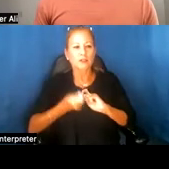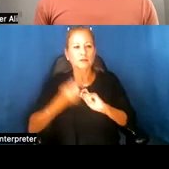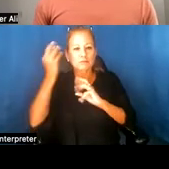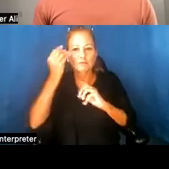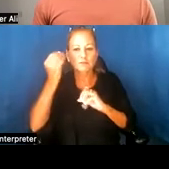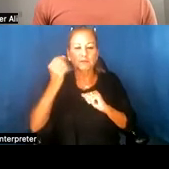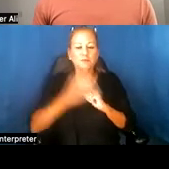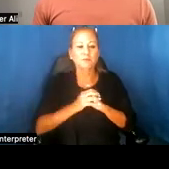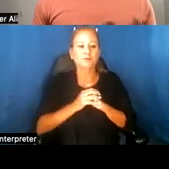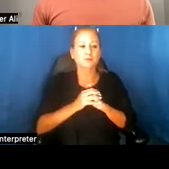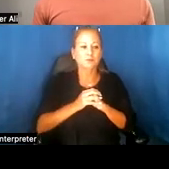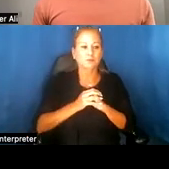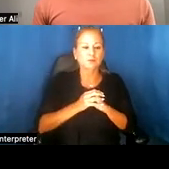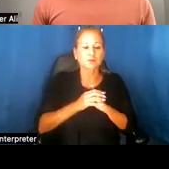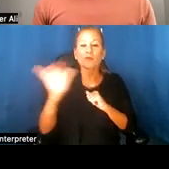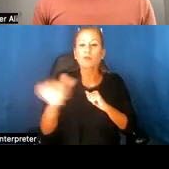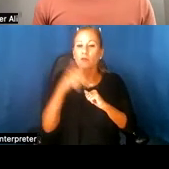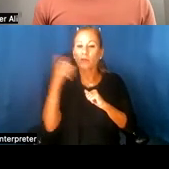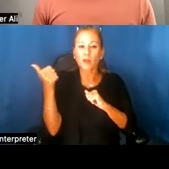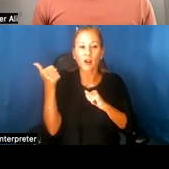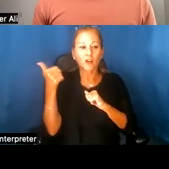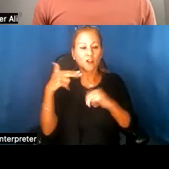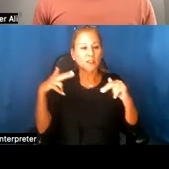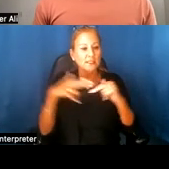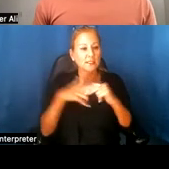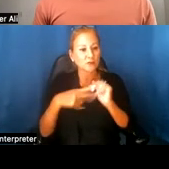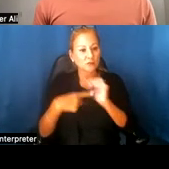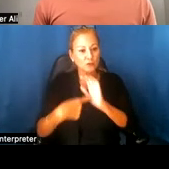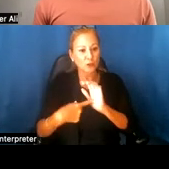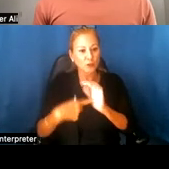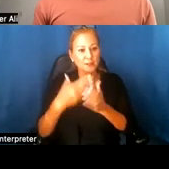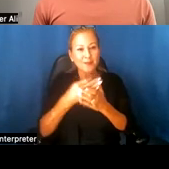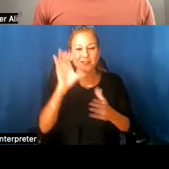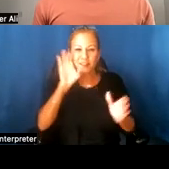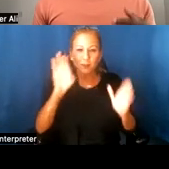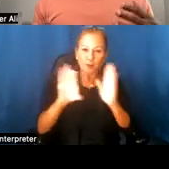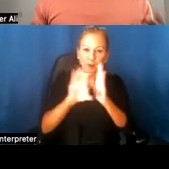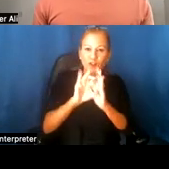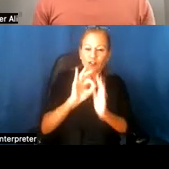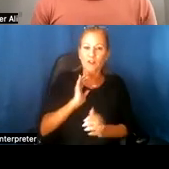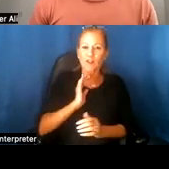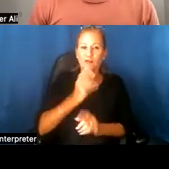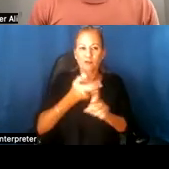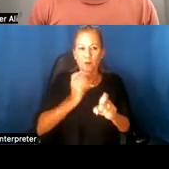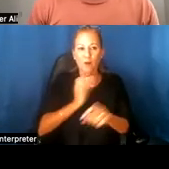Here is a another slide showing some of the images from our listening party,